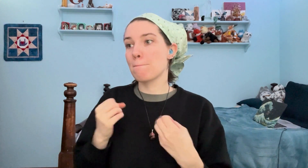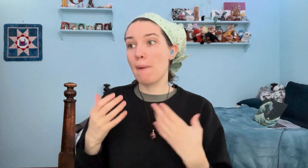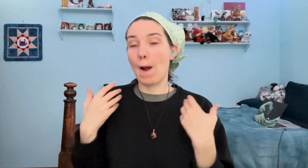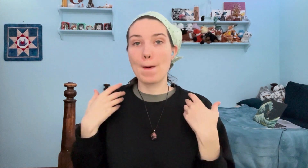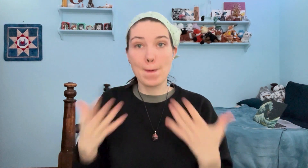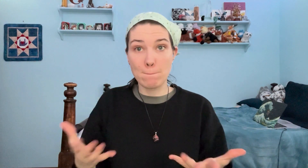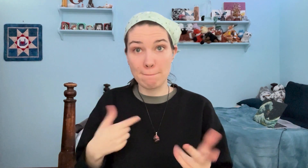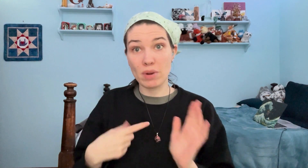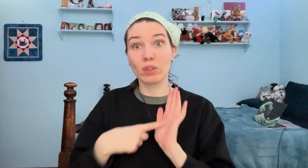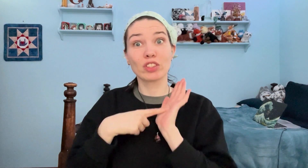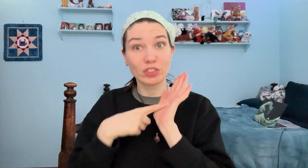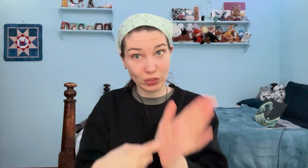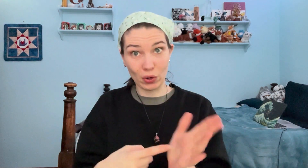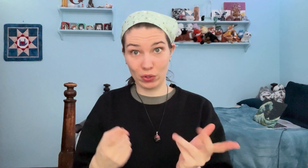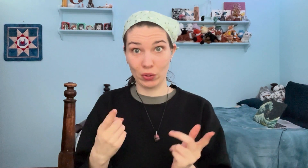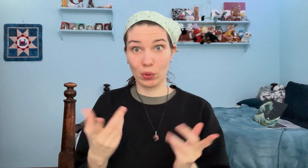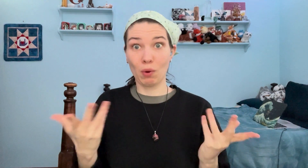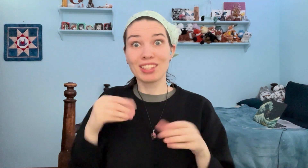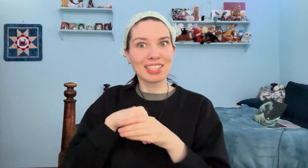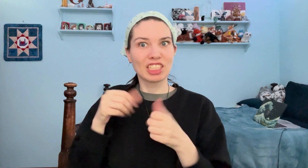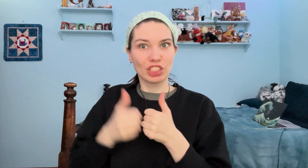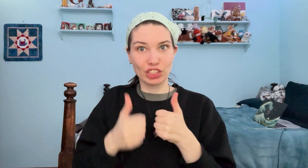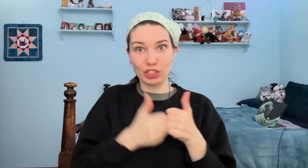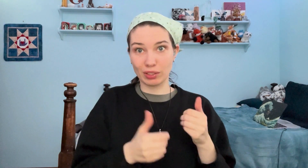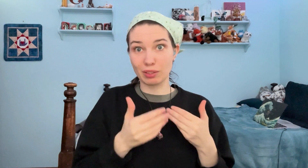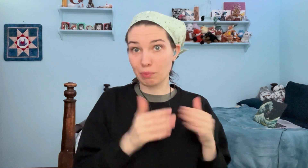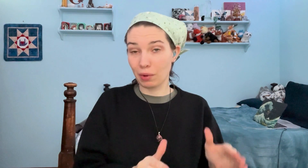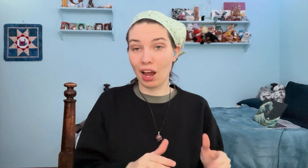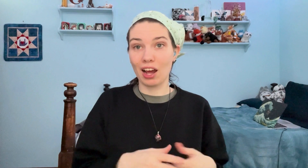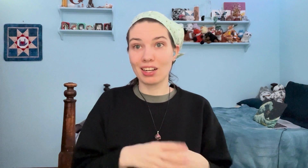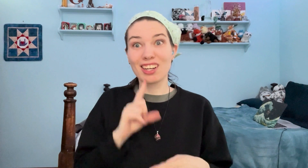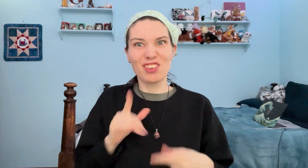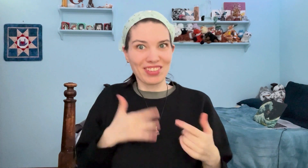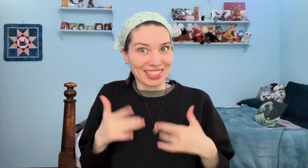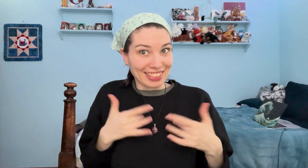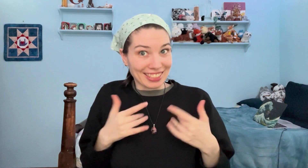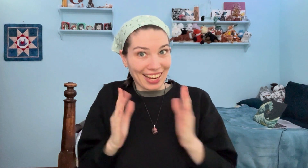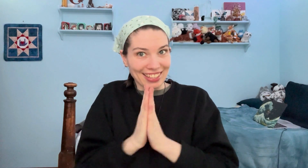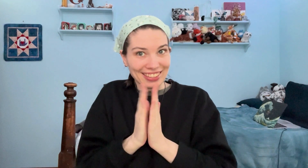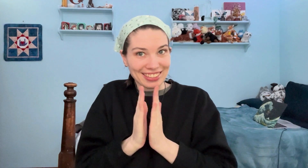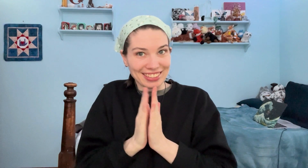So, I'll show you what's in each box, and I'm really excited!